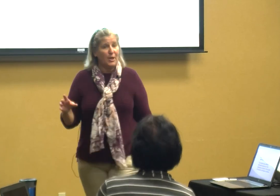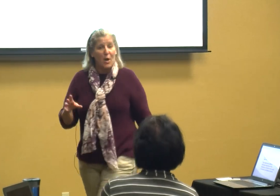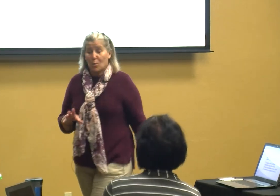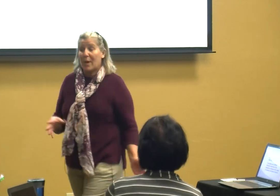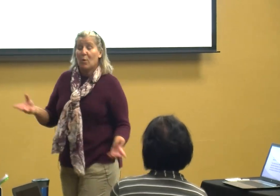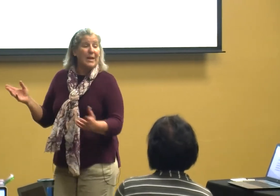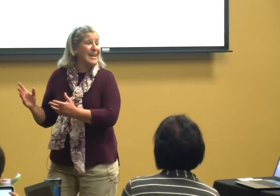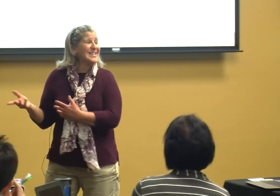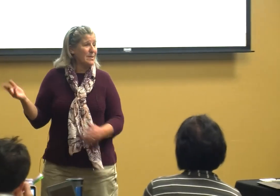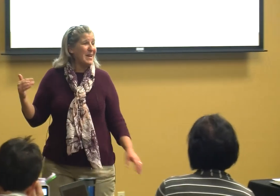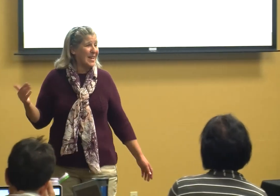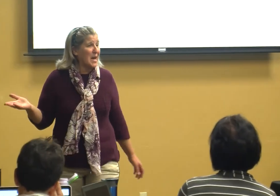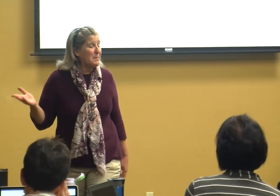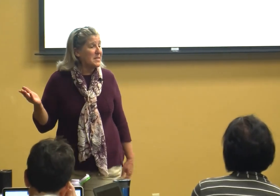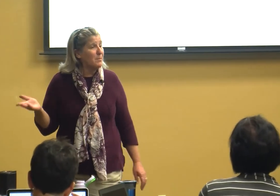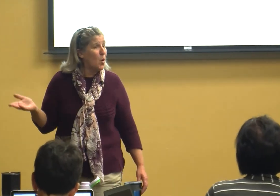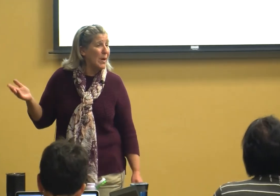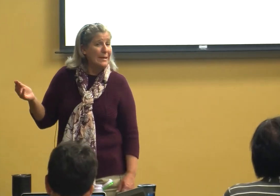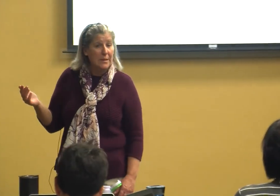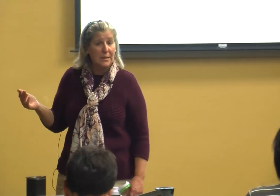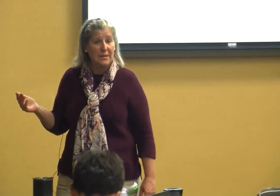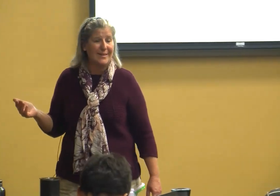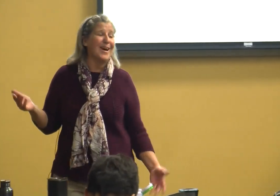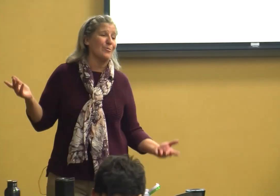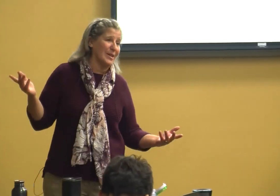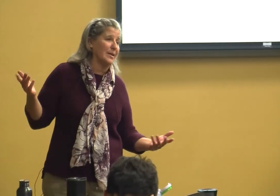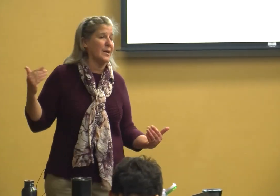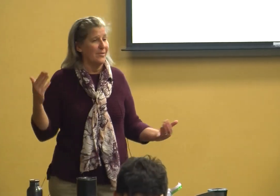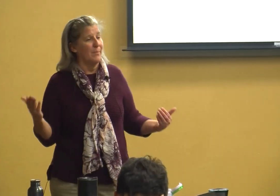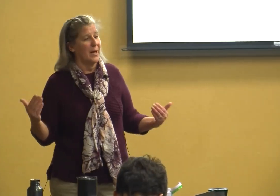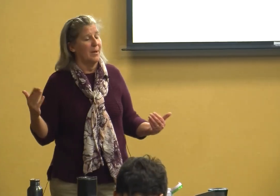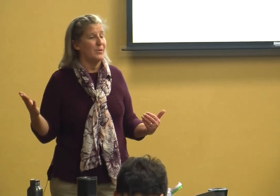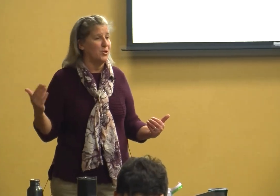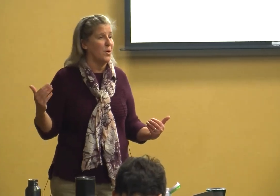know we want to kiss and make up at some point and not really kiss and make up but you know